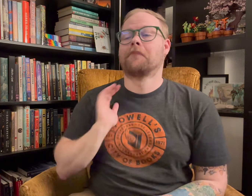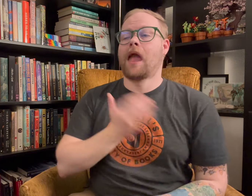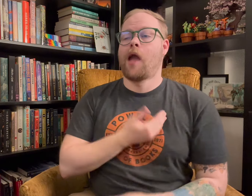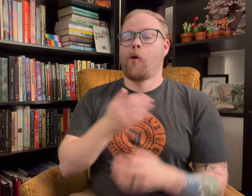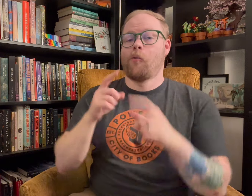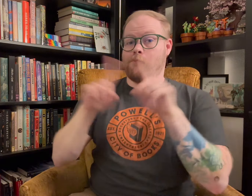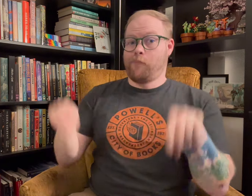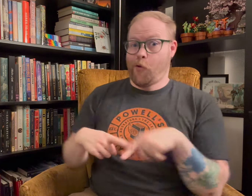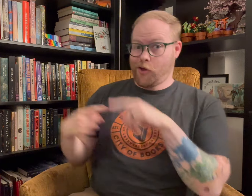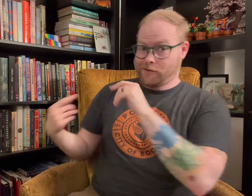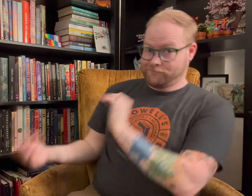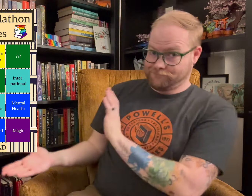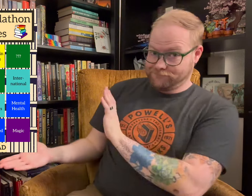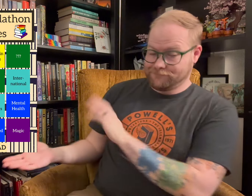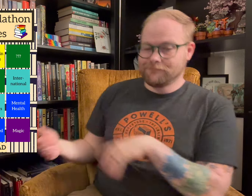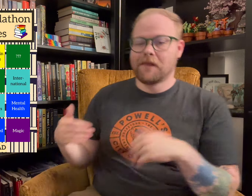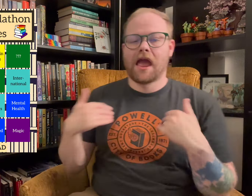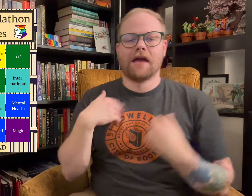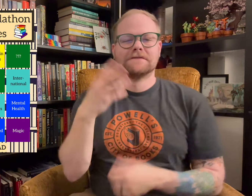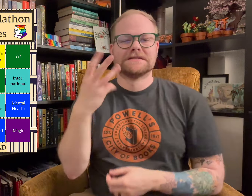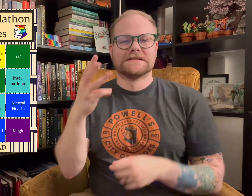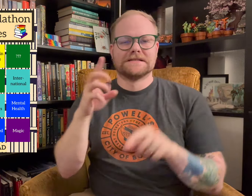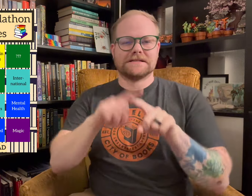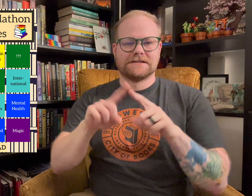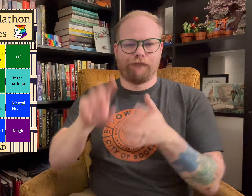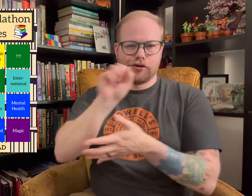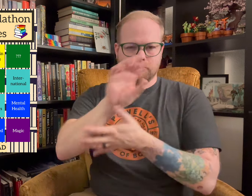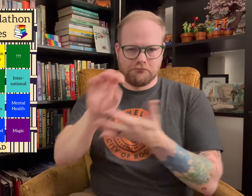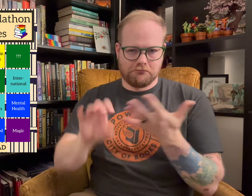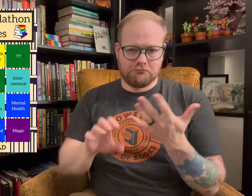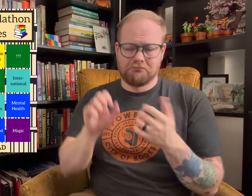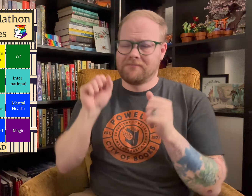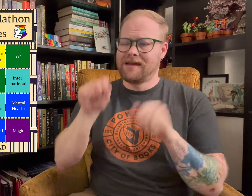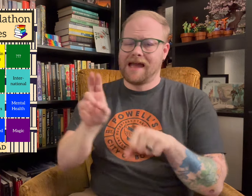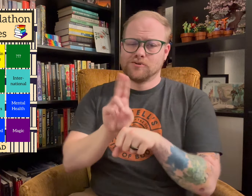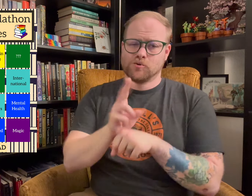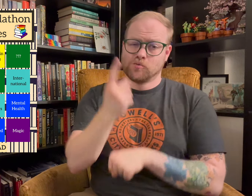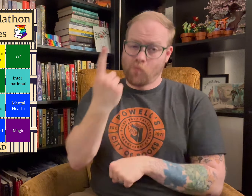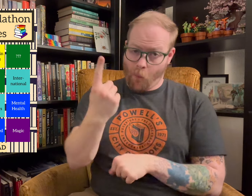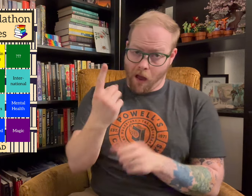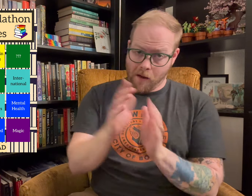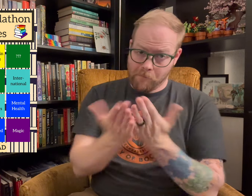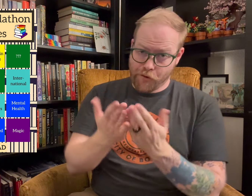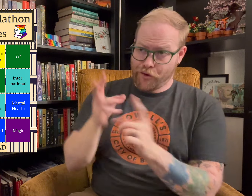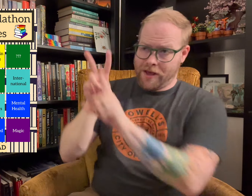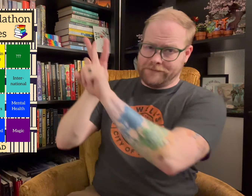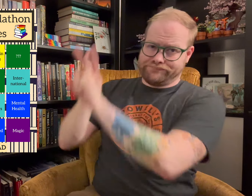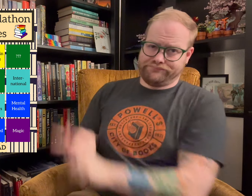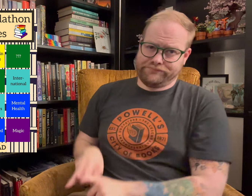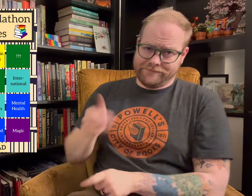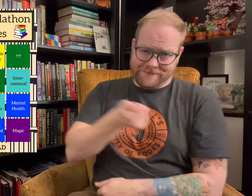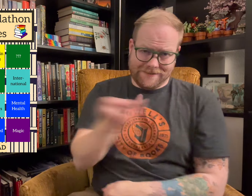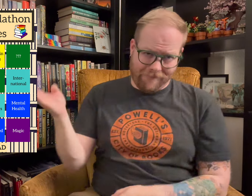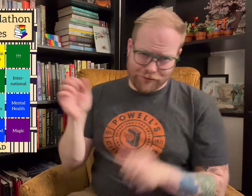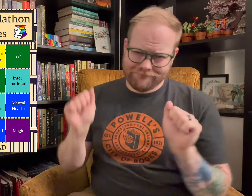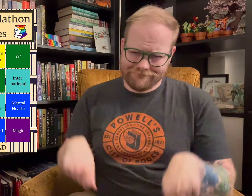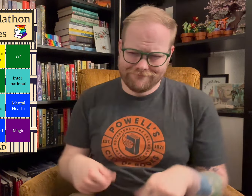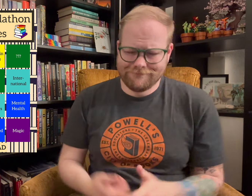Our bingo board has 16 different prompts, and you can use one book for multiple prompts.